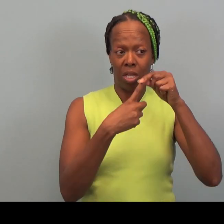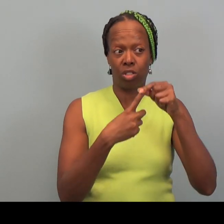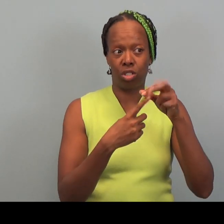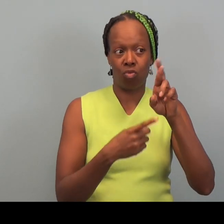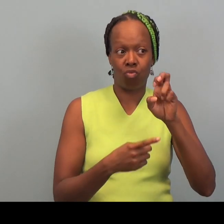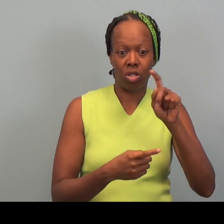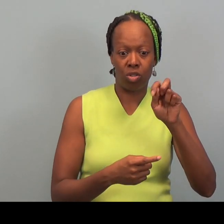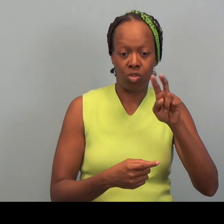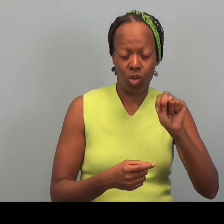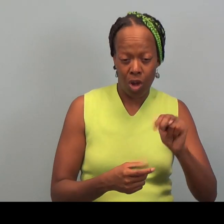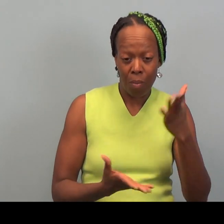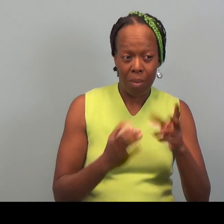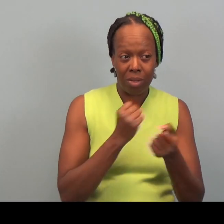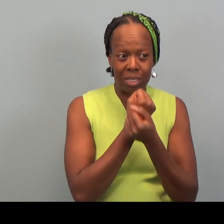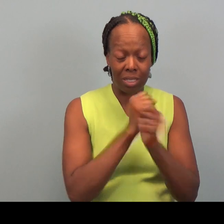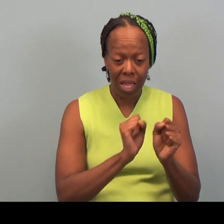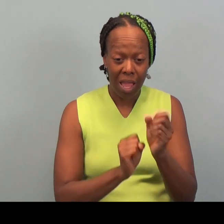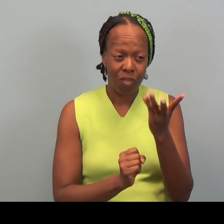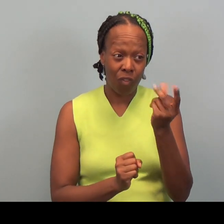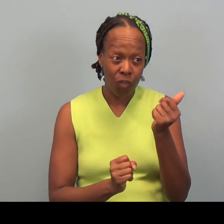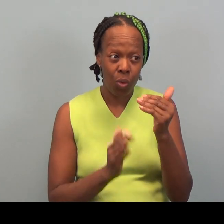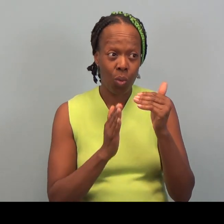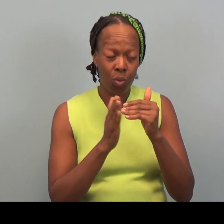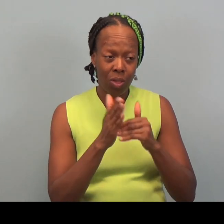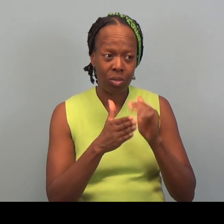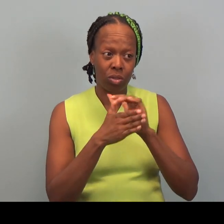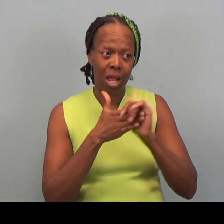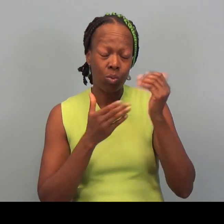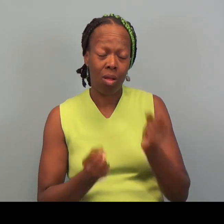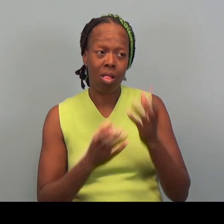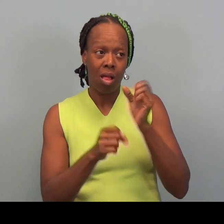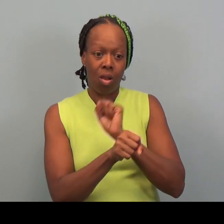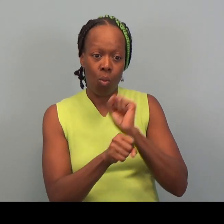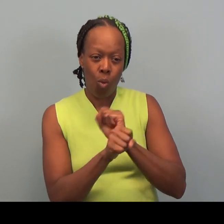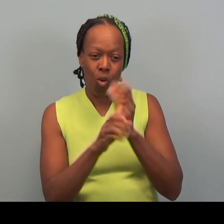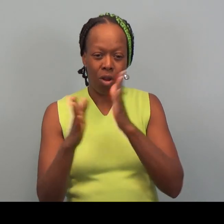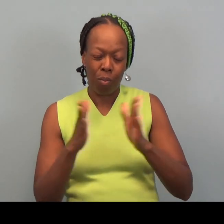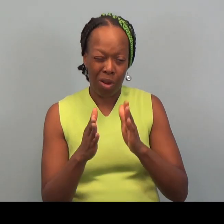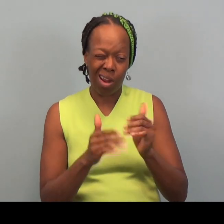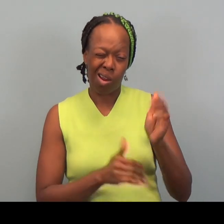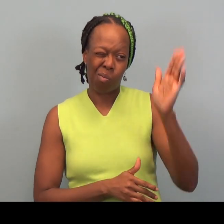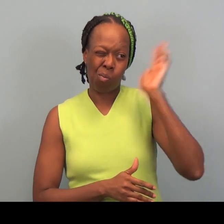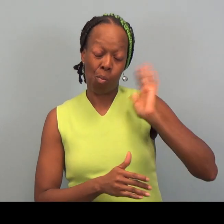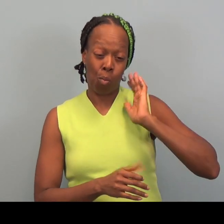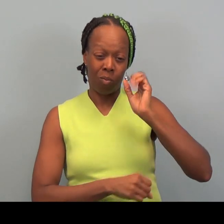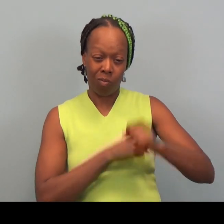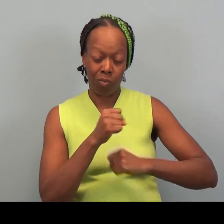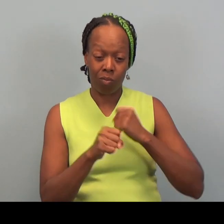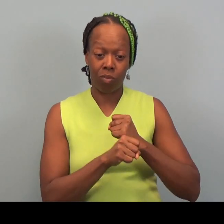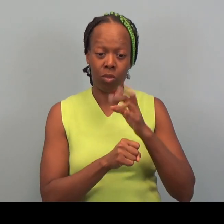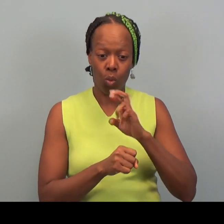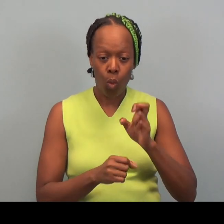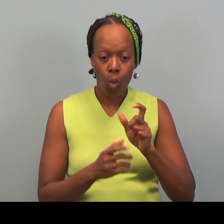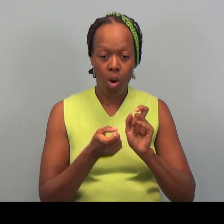because you know that's a lot of work to prepare several years worth of prior year or amended returns.